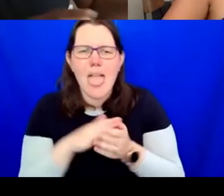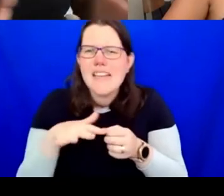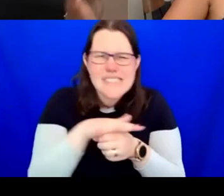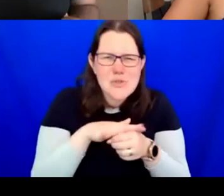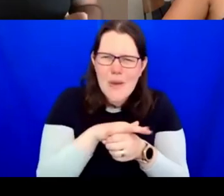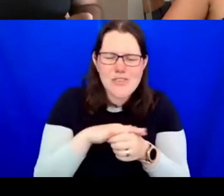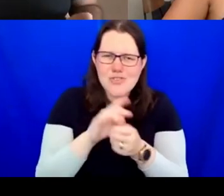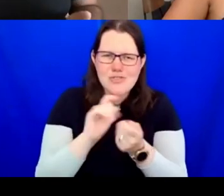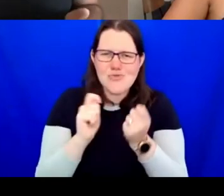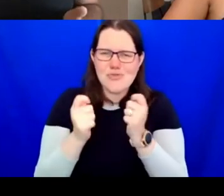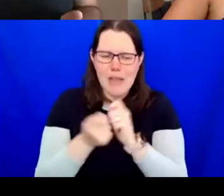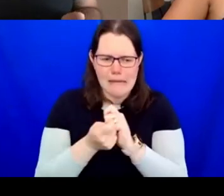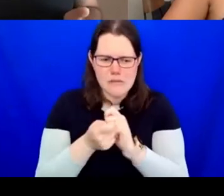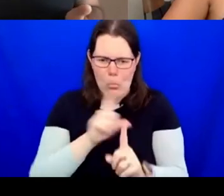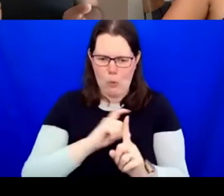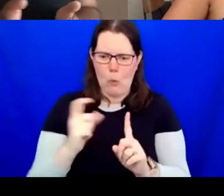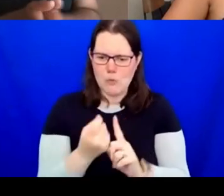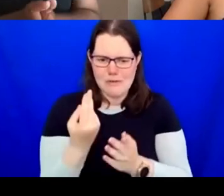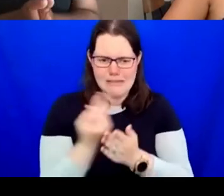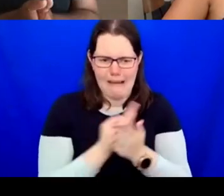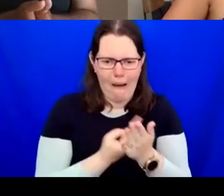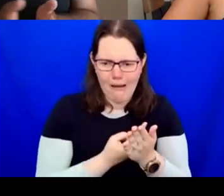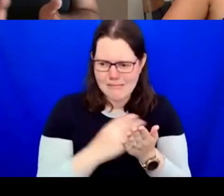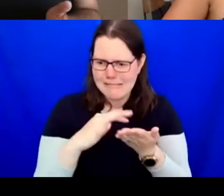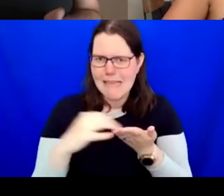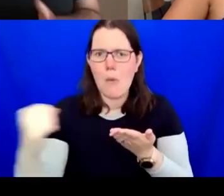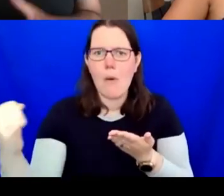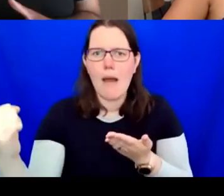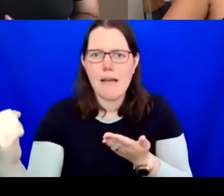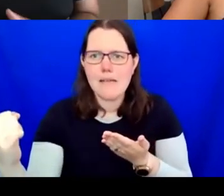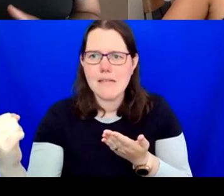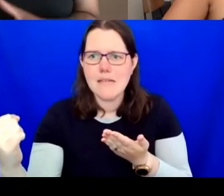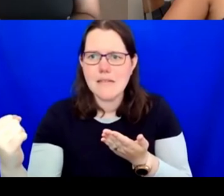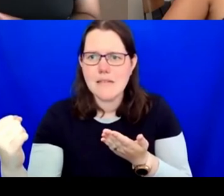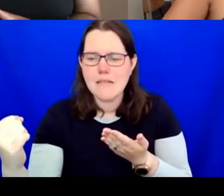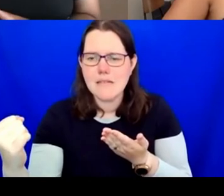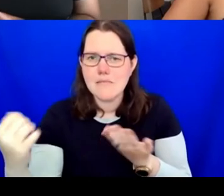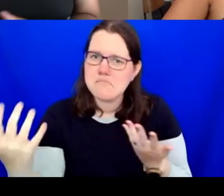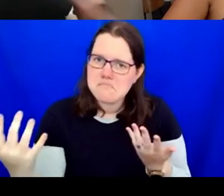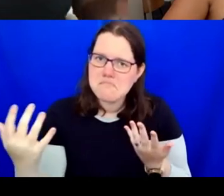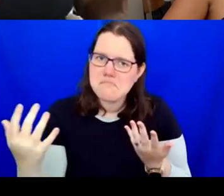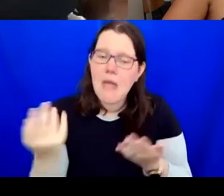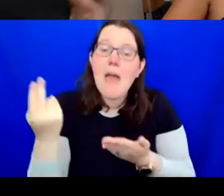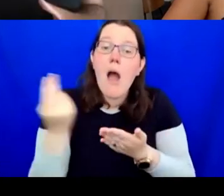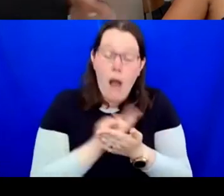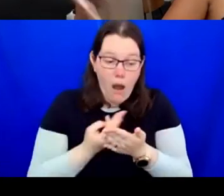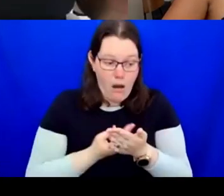away from us and then as soon as we forgot what that art was, it was then being repackaged and